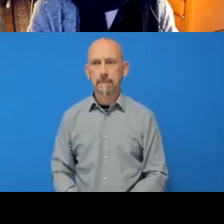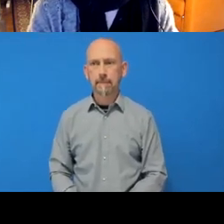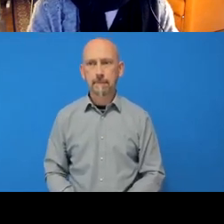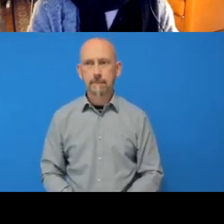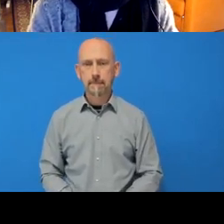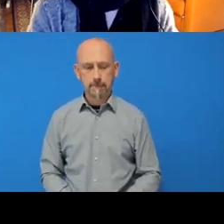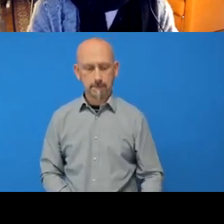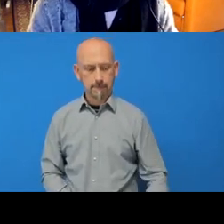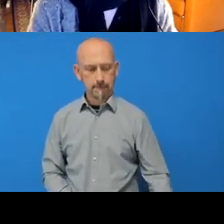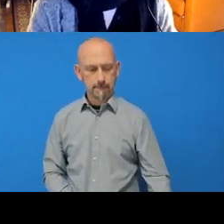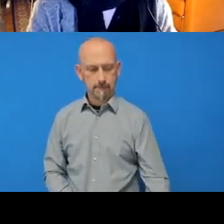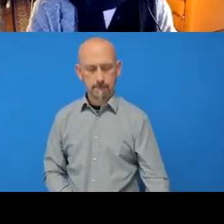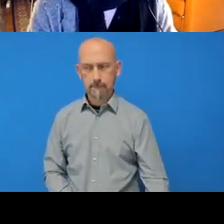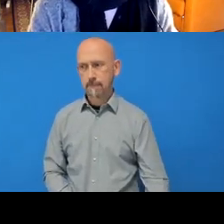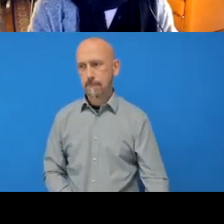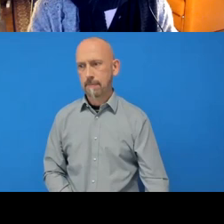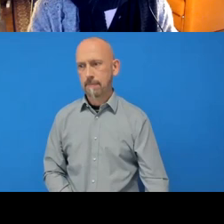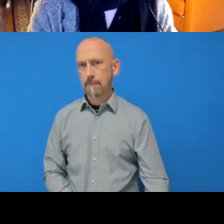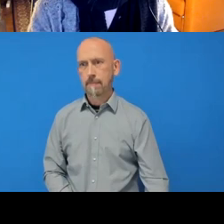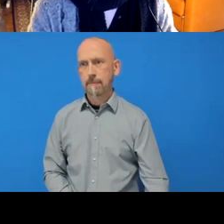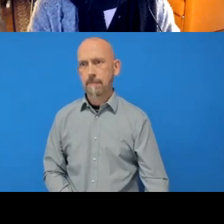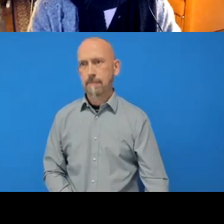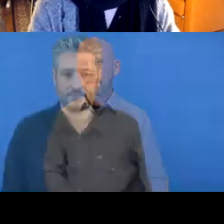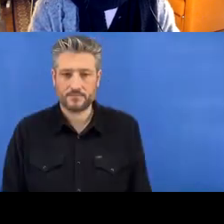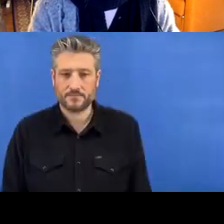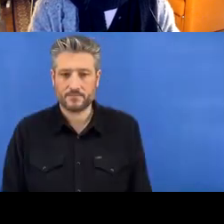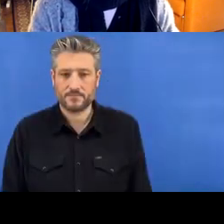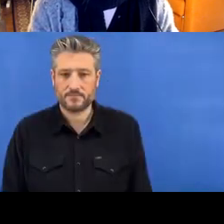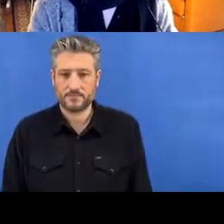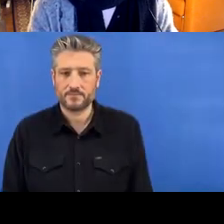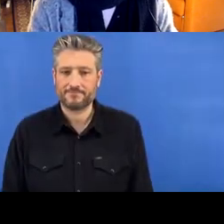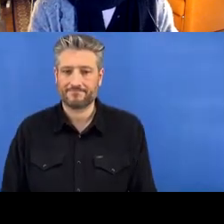And then I realise, ‘okay, I need to save my script’, this is what I was saying earlier, it will